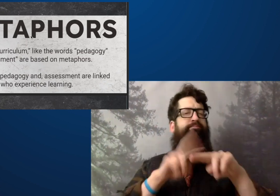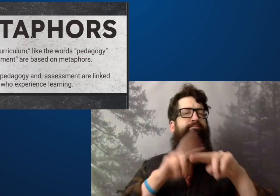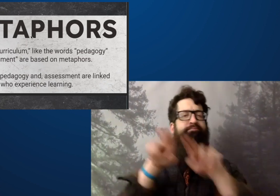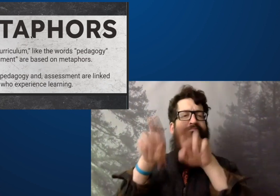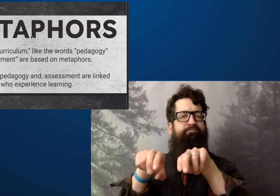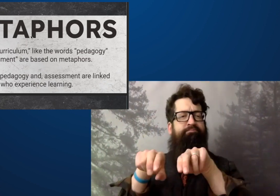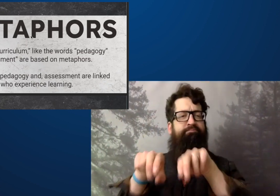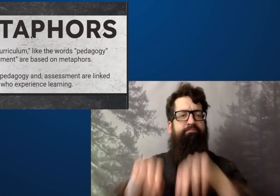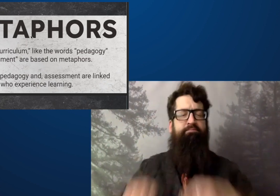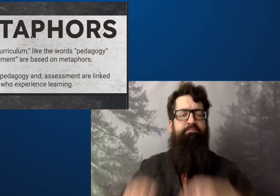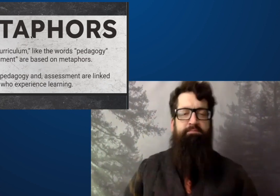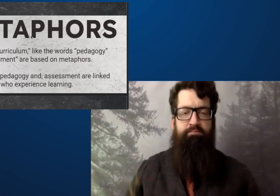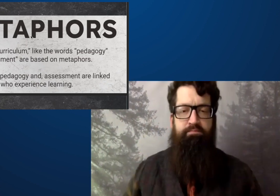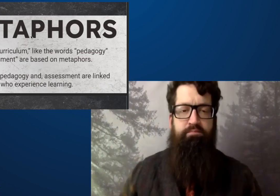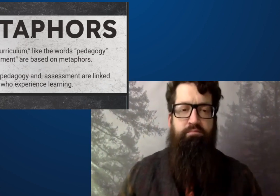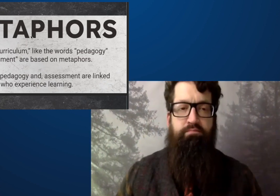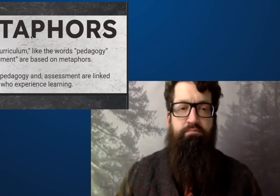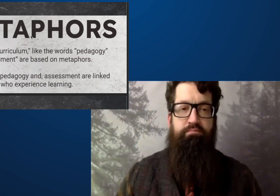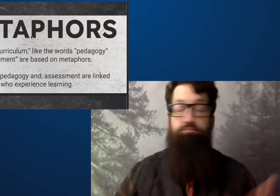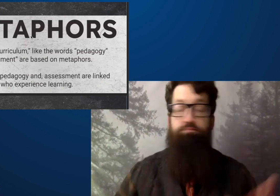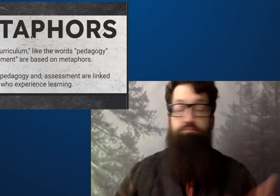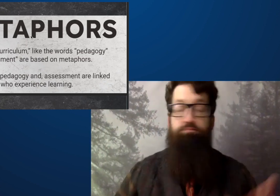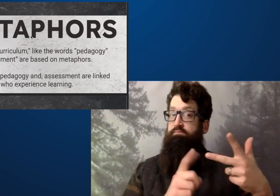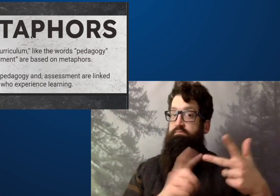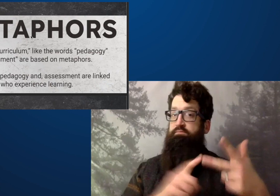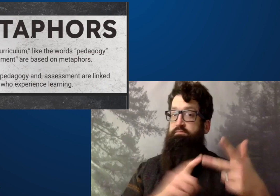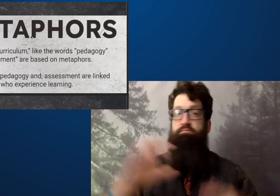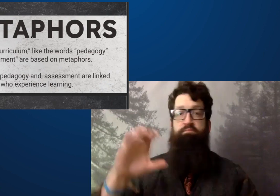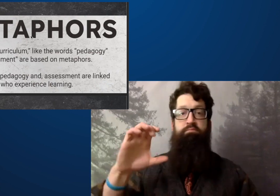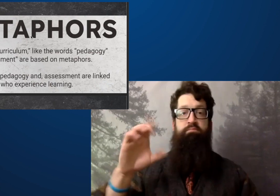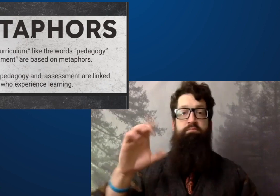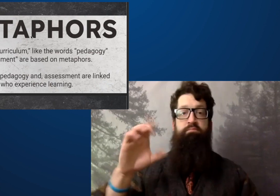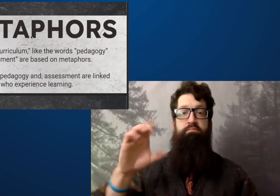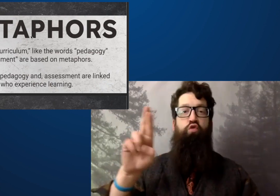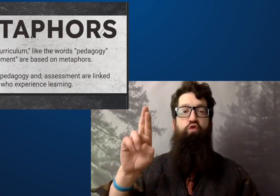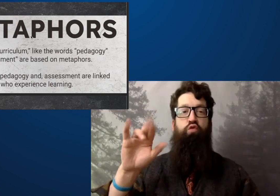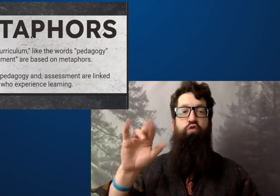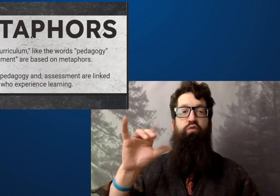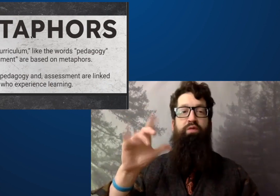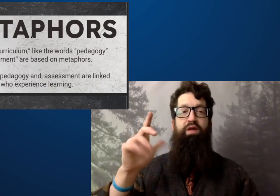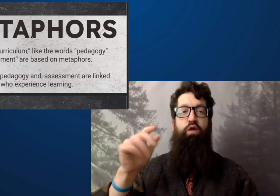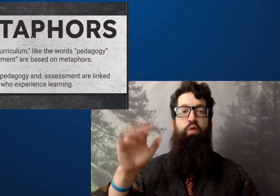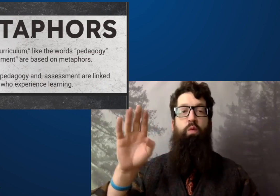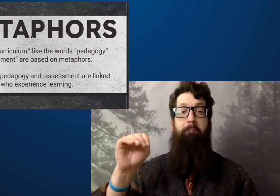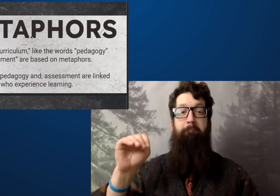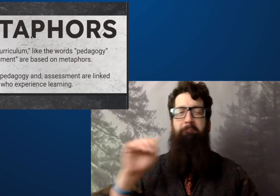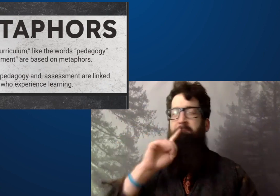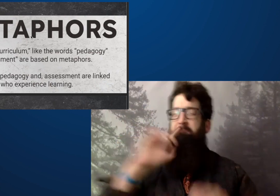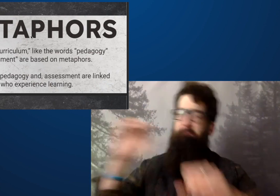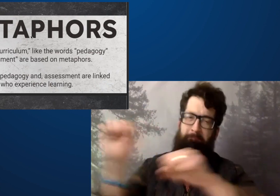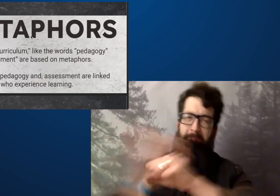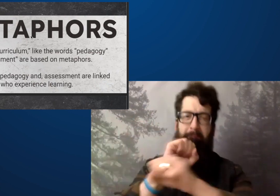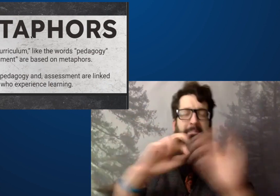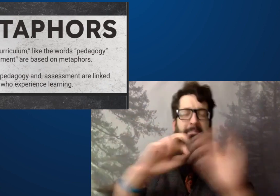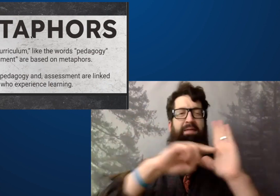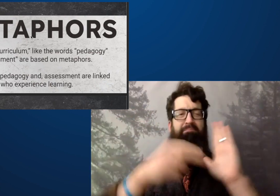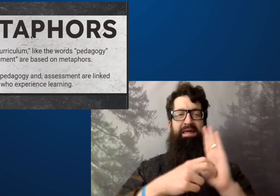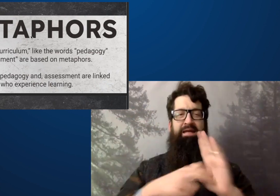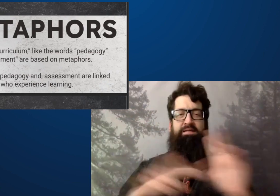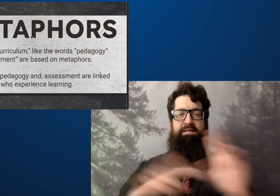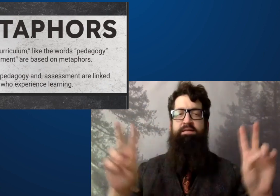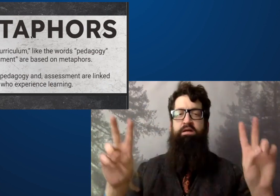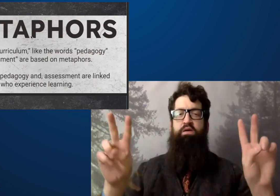The metaphor to that is sitting beside or sitting next to the third word.